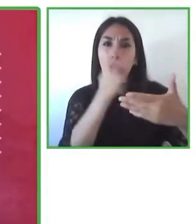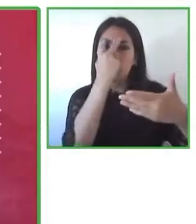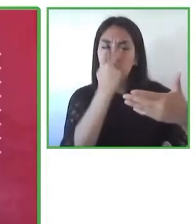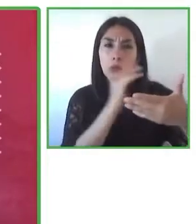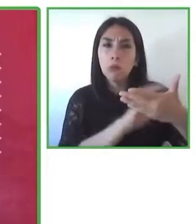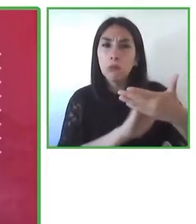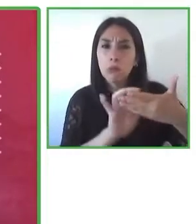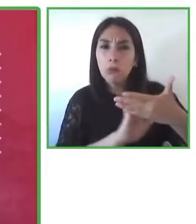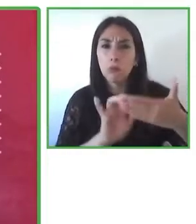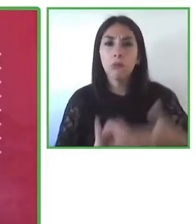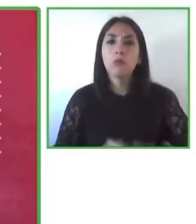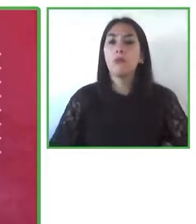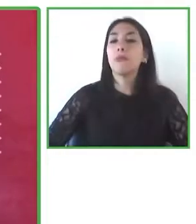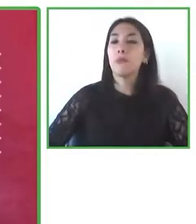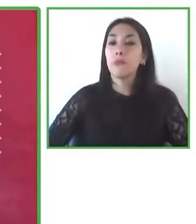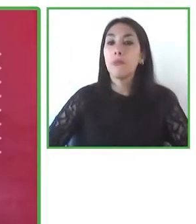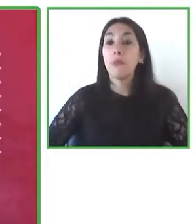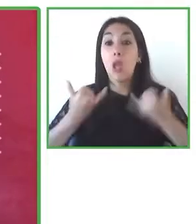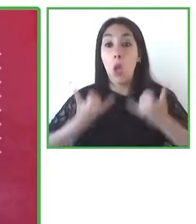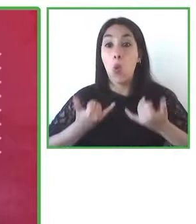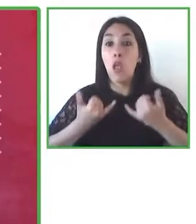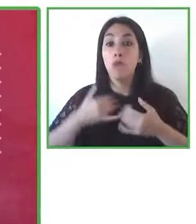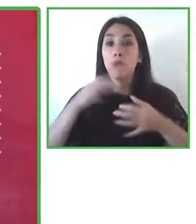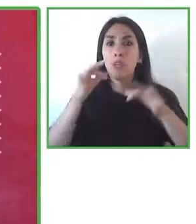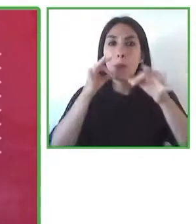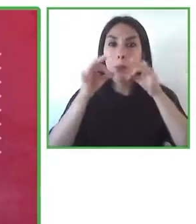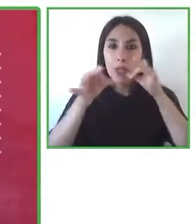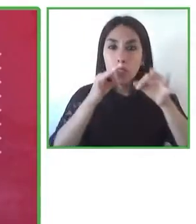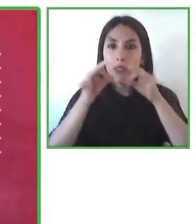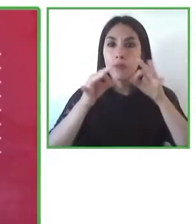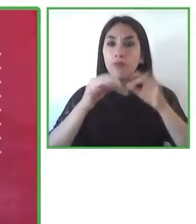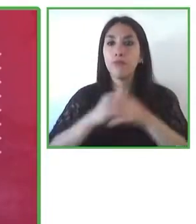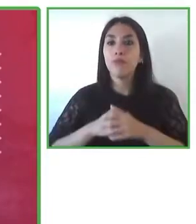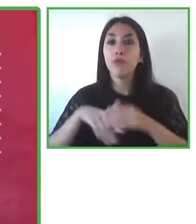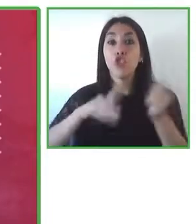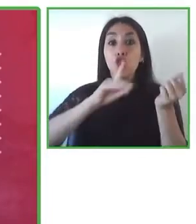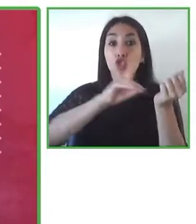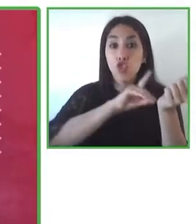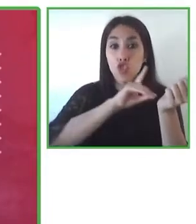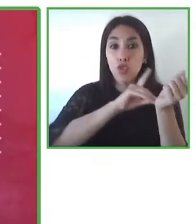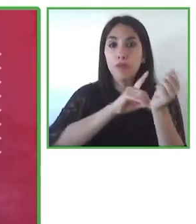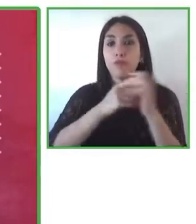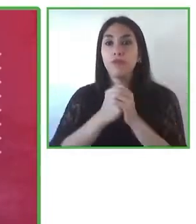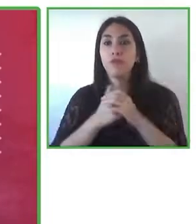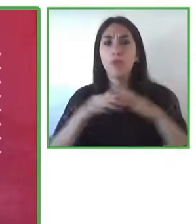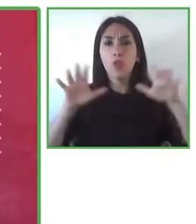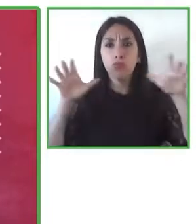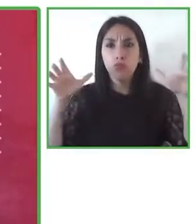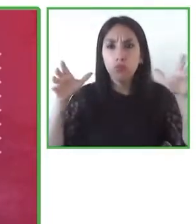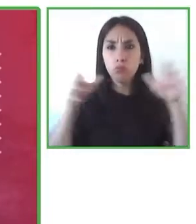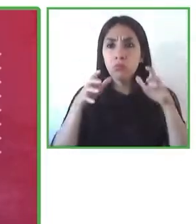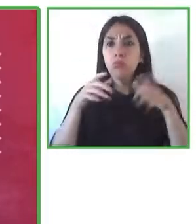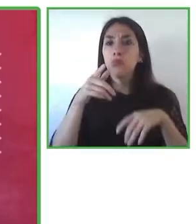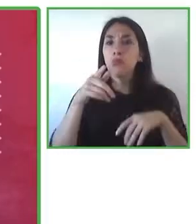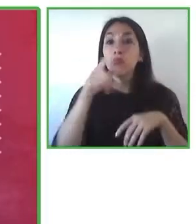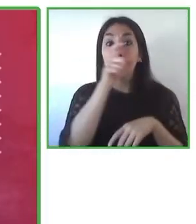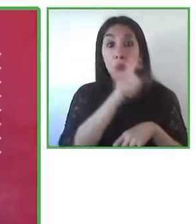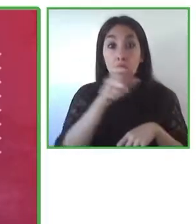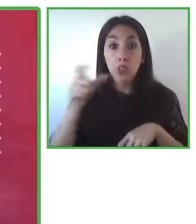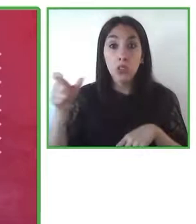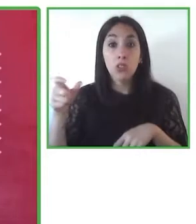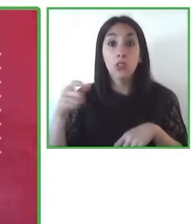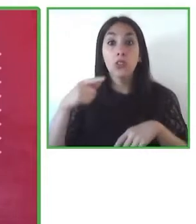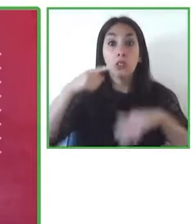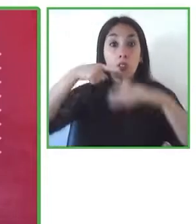about digital rights in the general population, we need to continue to increase access to technology